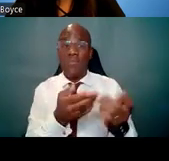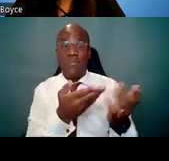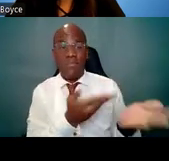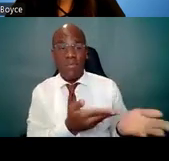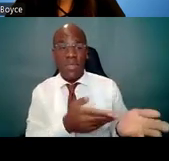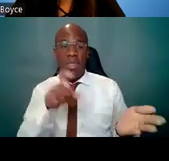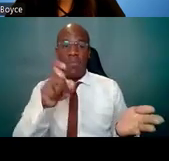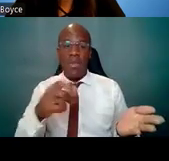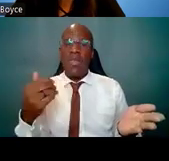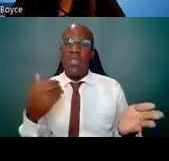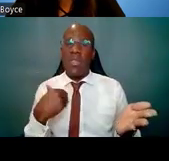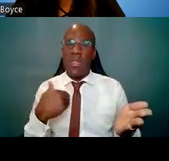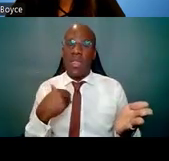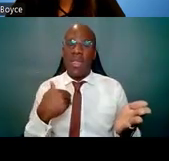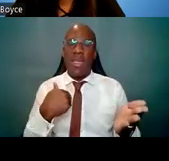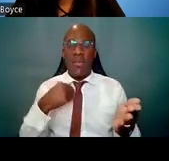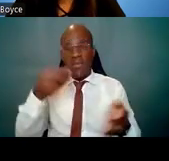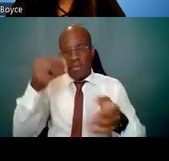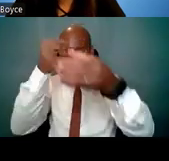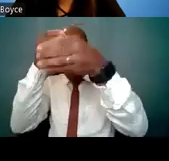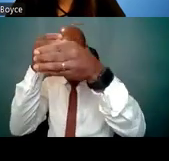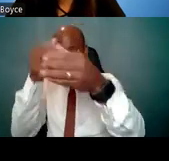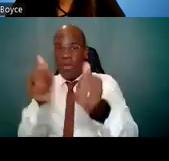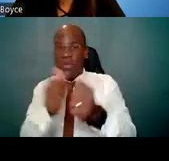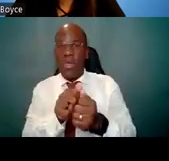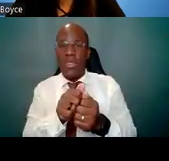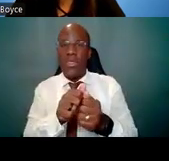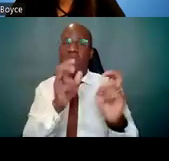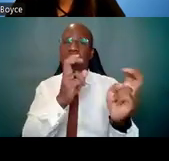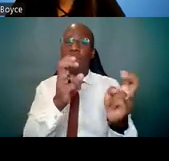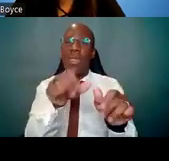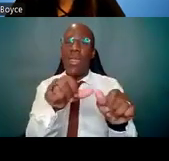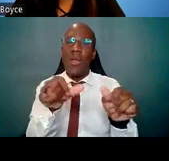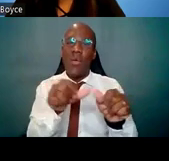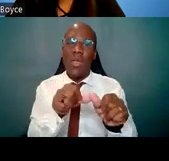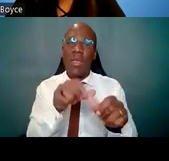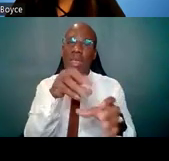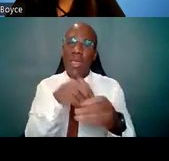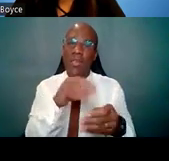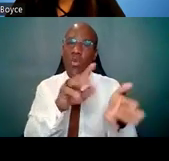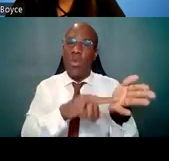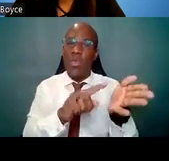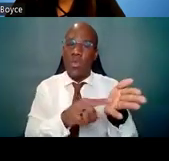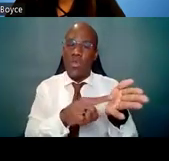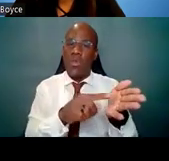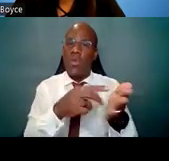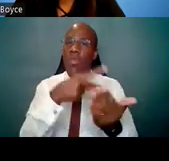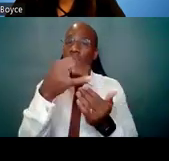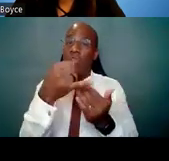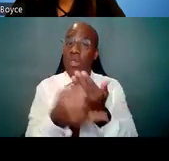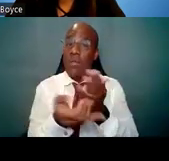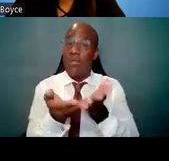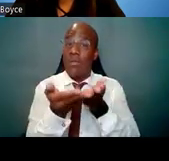in the scientific topic area proposed in your research project, and expert experience and success in training scientists.